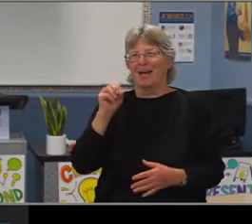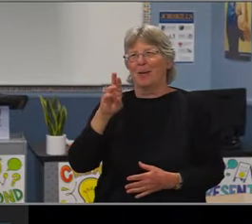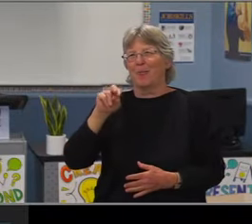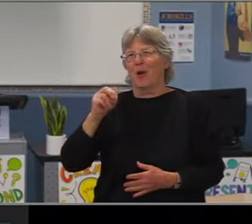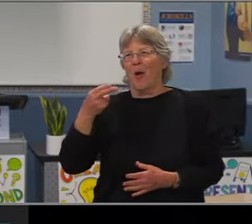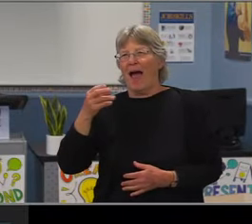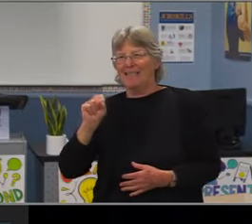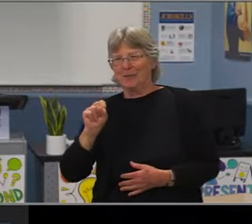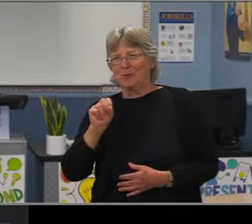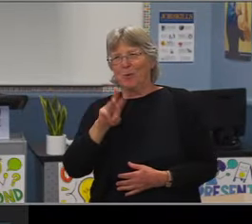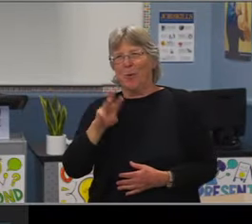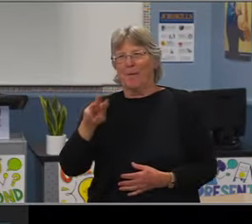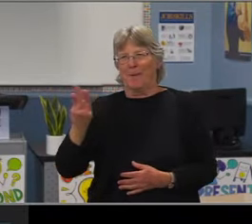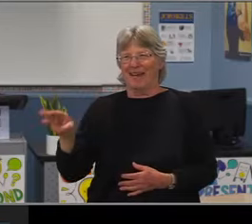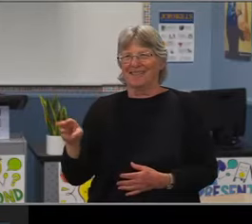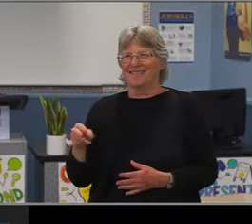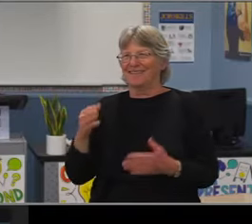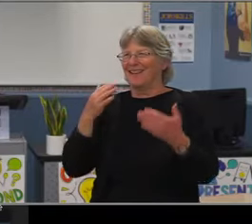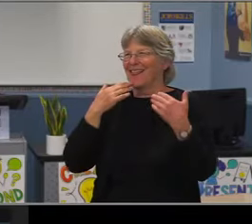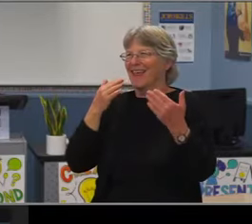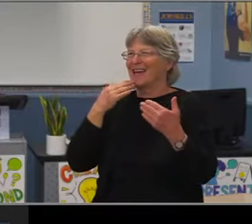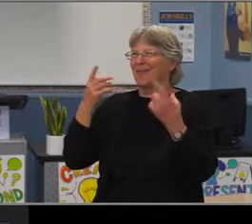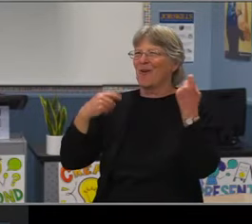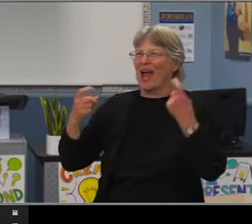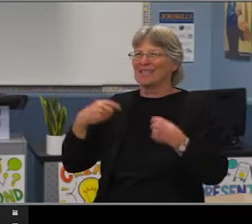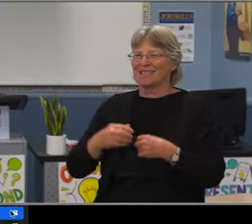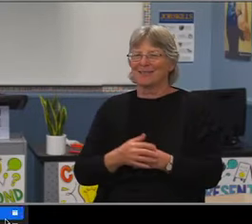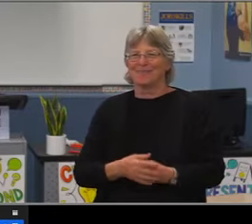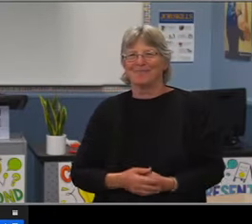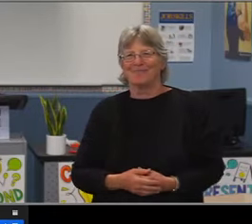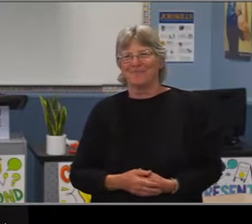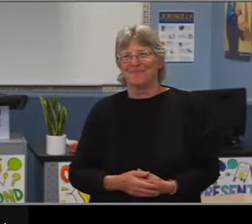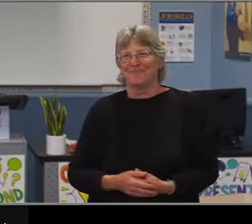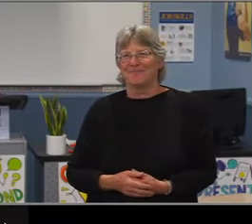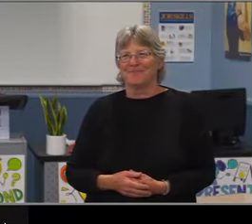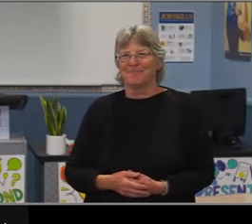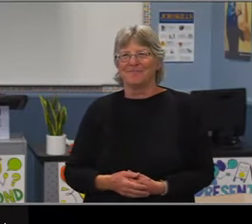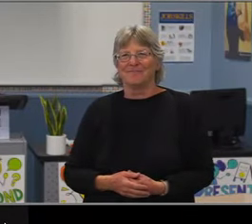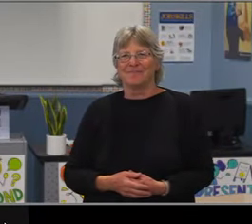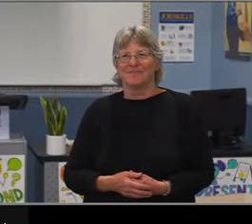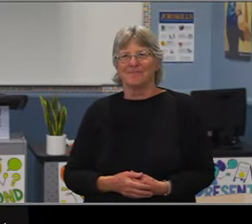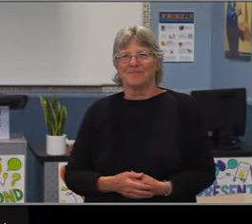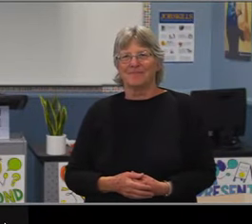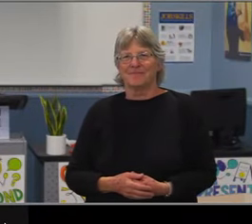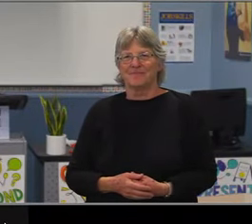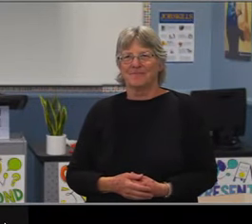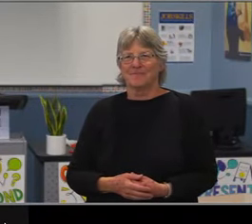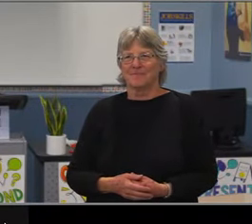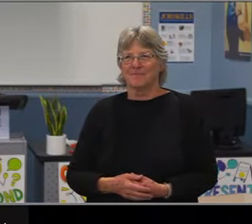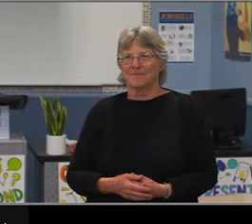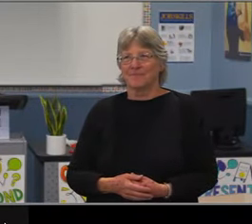And we had a 14% increase in the A to G completion rate for LatinX students. And those are all great numbers, but they only tell part of the story.